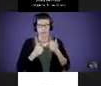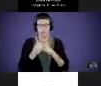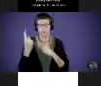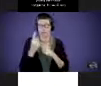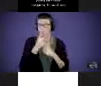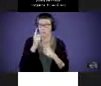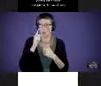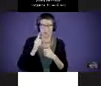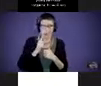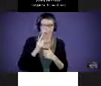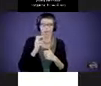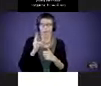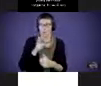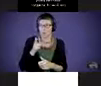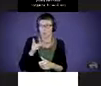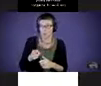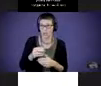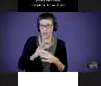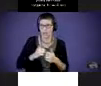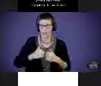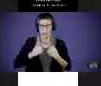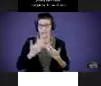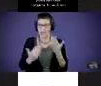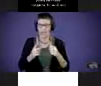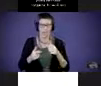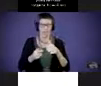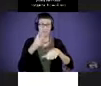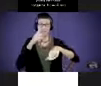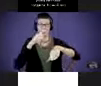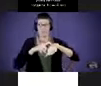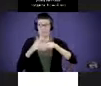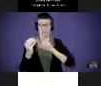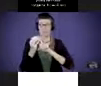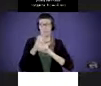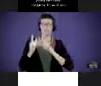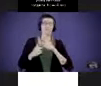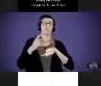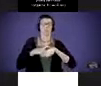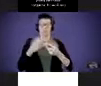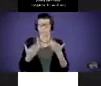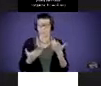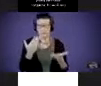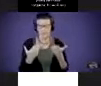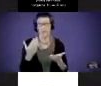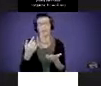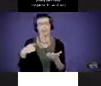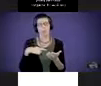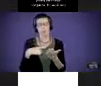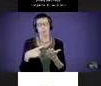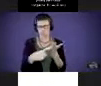someone who's hard of hearing in our life. It might be the first time we've been exposed to that. So, let's talk about that process and use some of that.